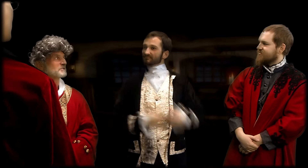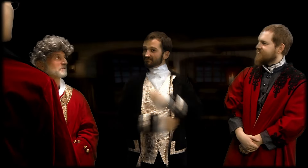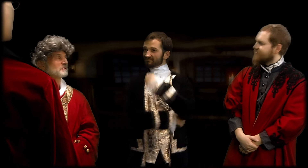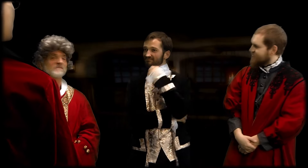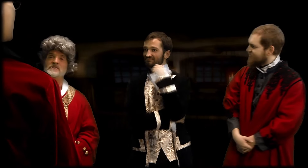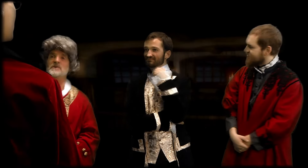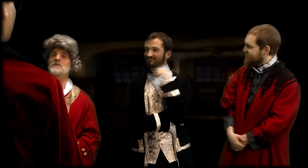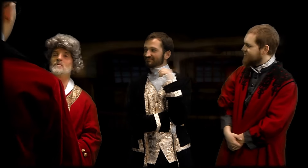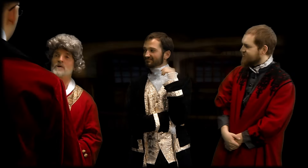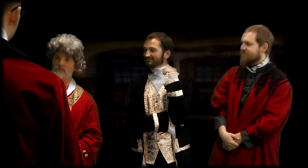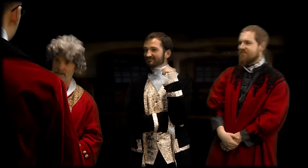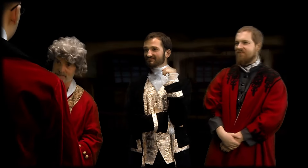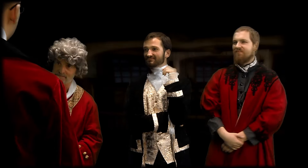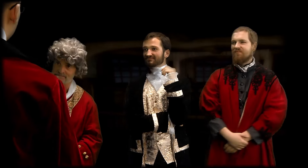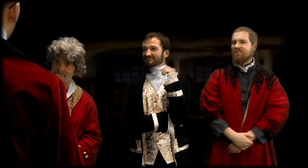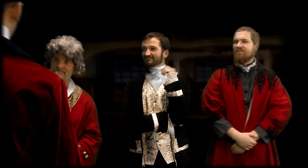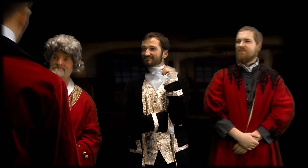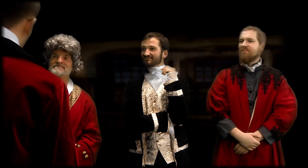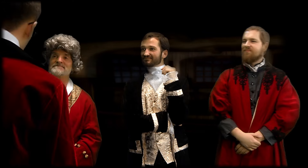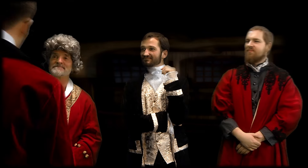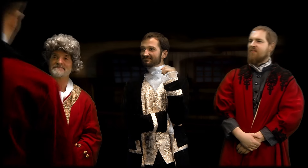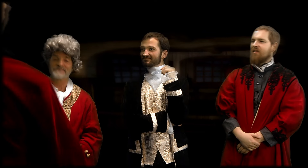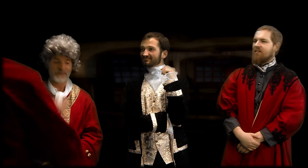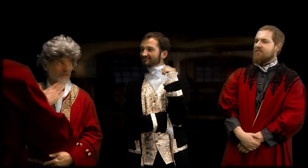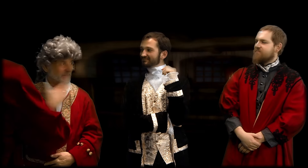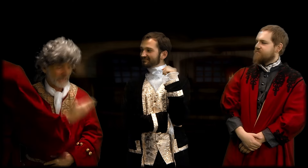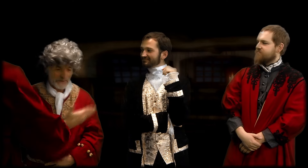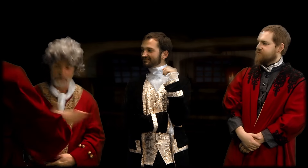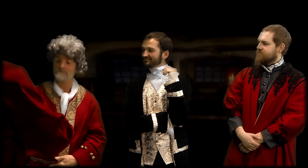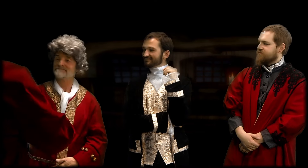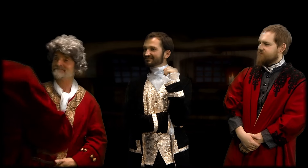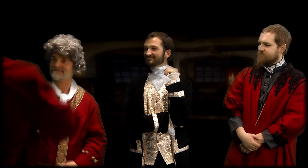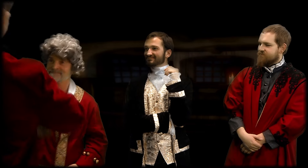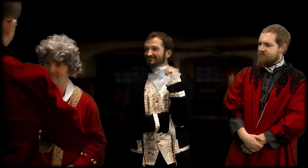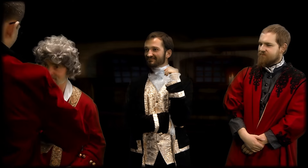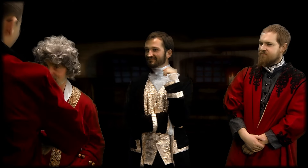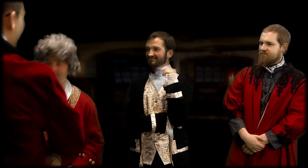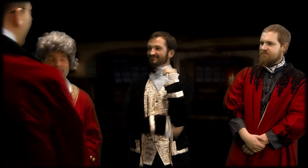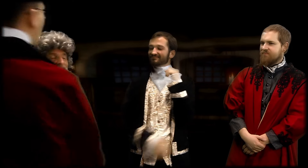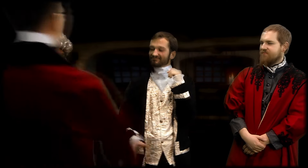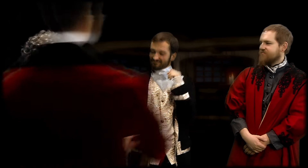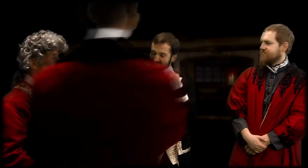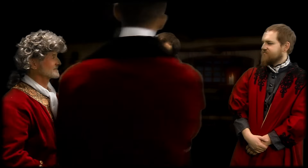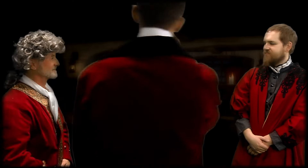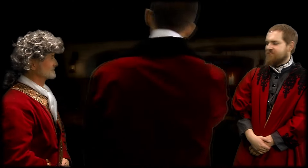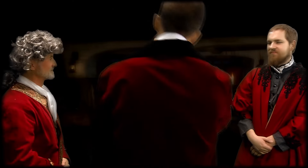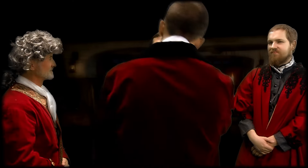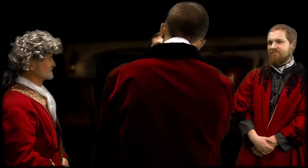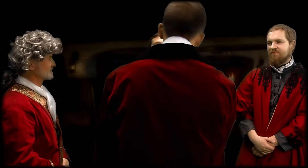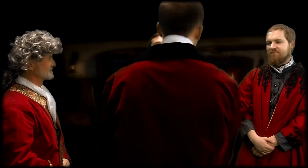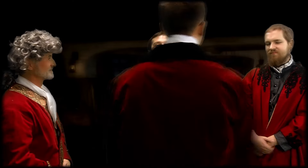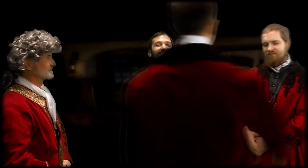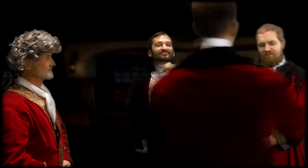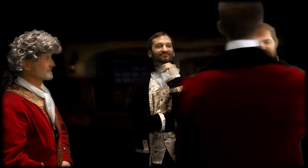(Sicard interpreting) We would love to give you a very warm welcome. Thank you, Abbe. Thank you, Laurent.